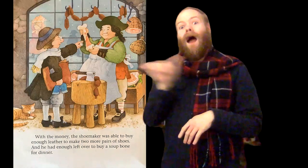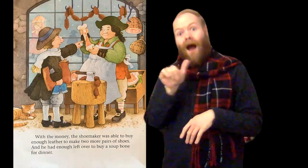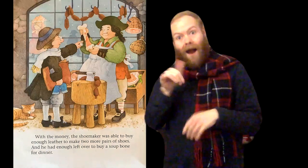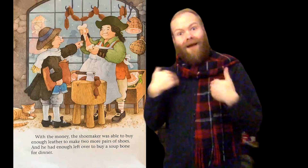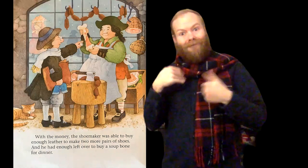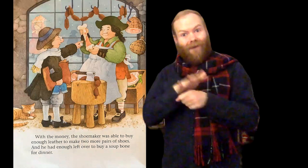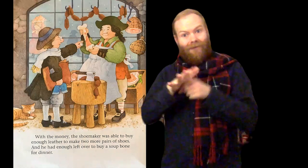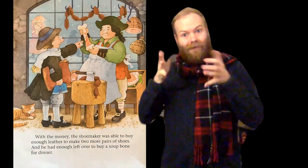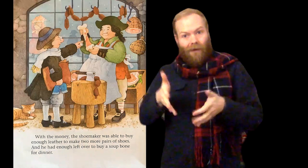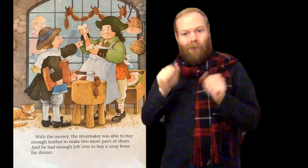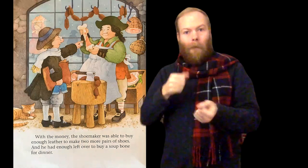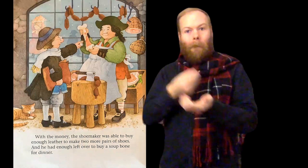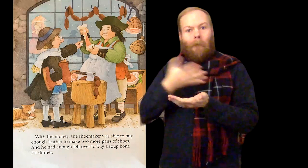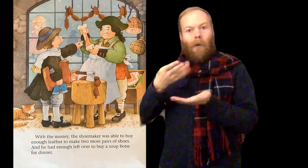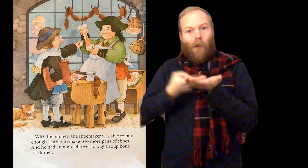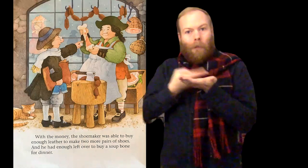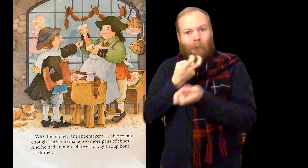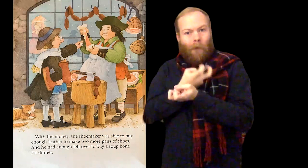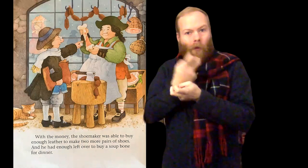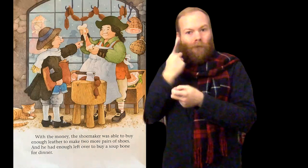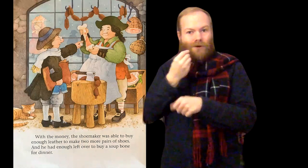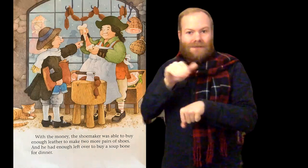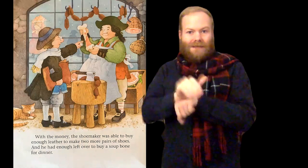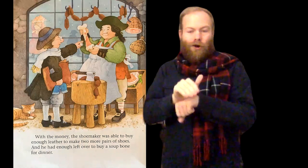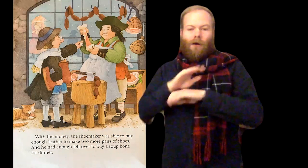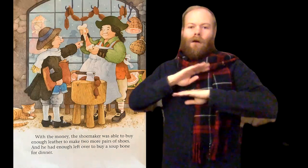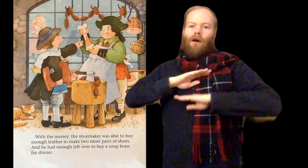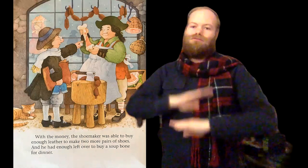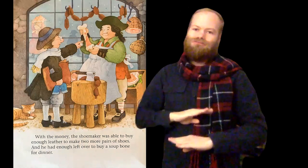And he had enough left over to buy a soup bone for dinner.